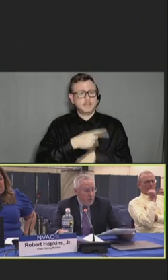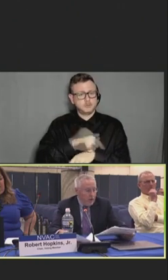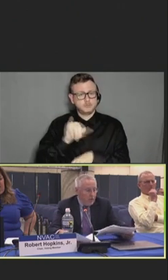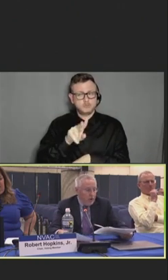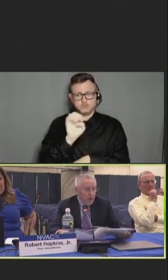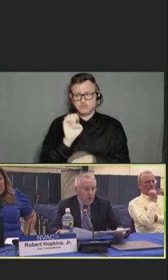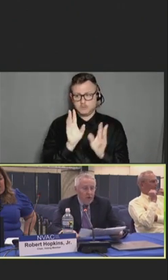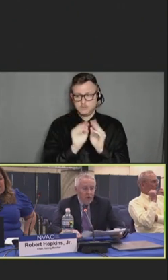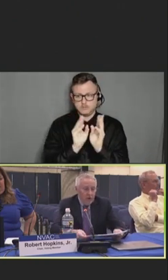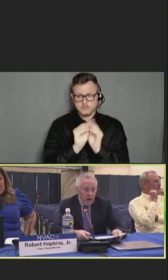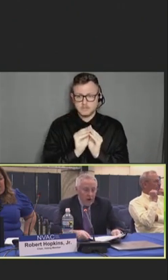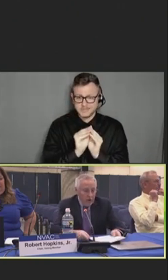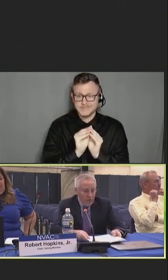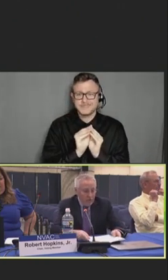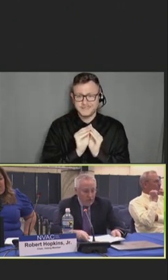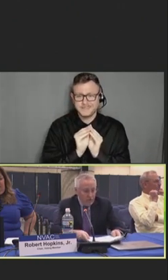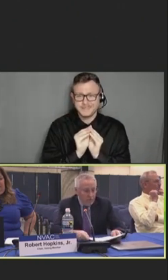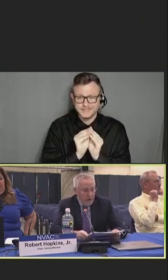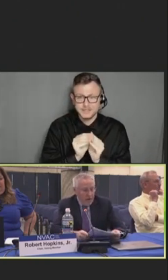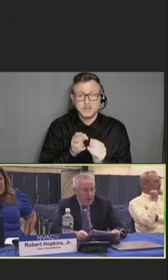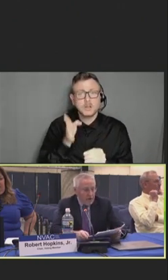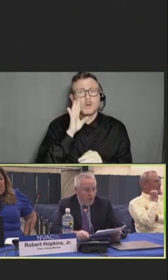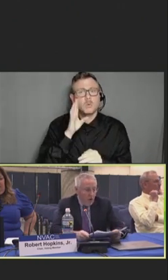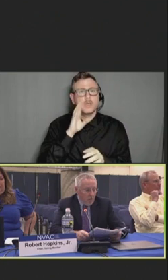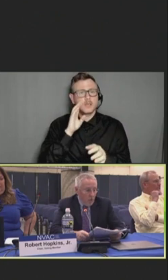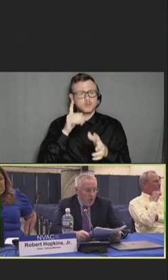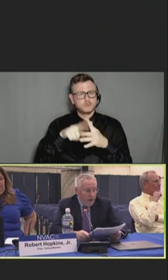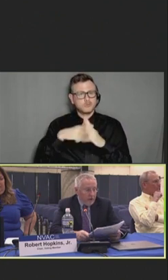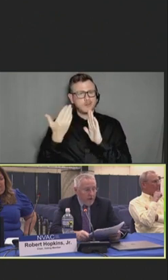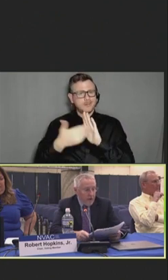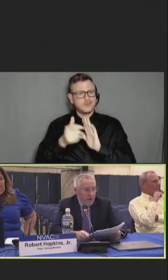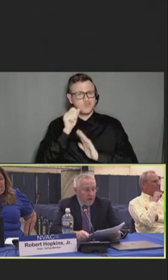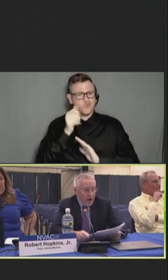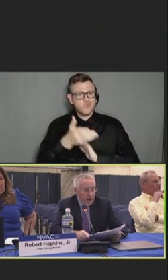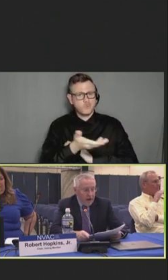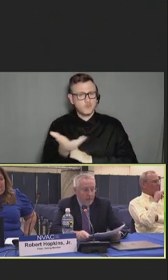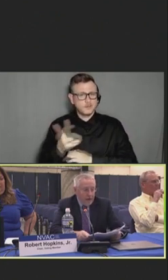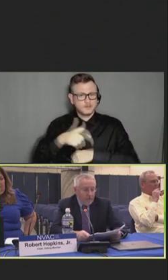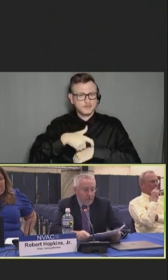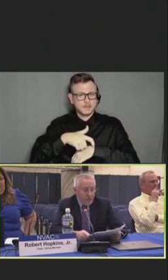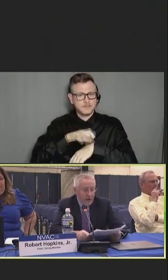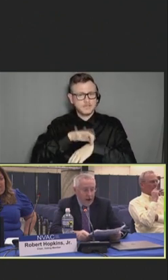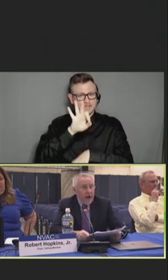We will resume the meeting tomorrow morning 9:00 a.m. Eastern Time.